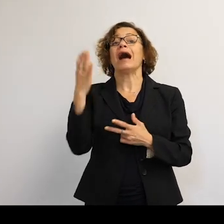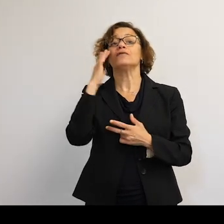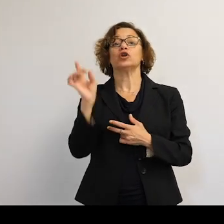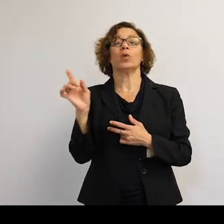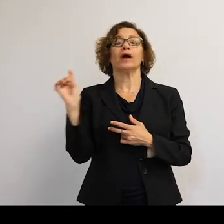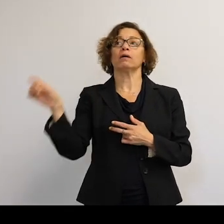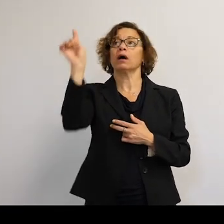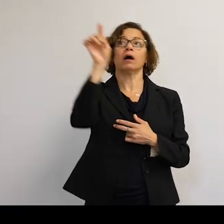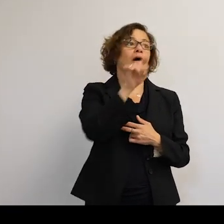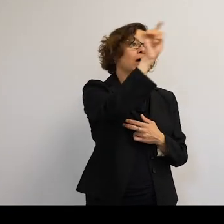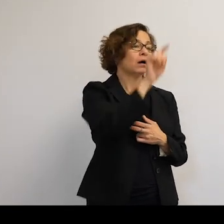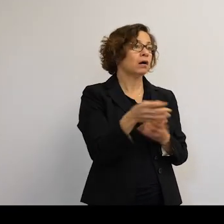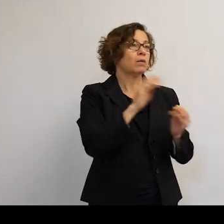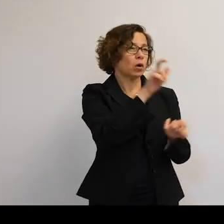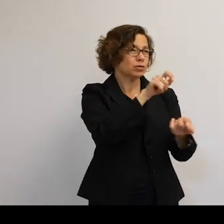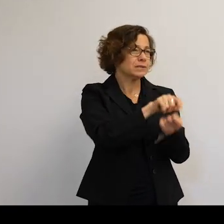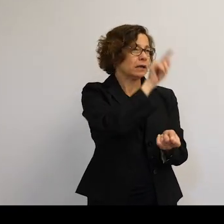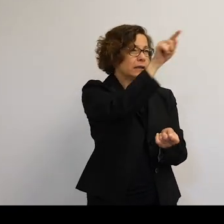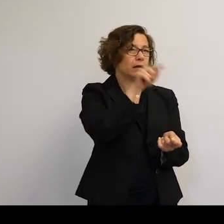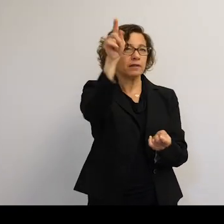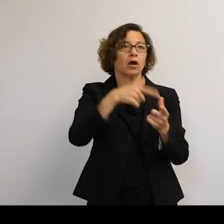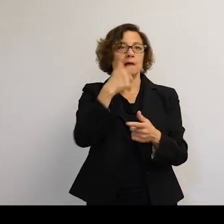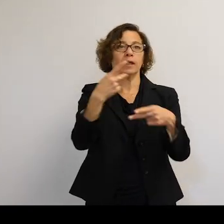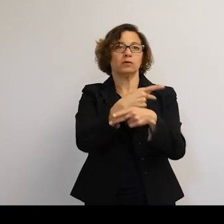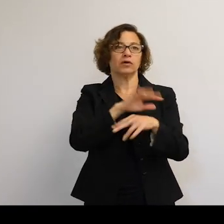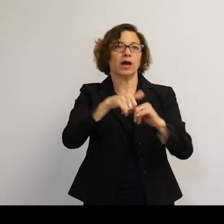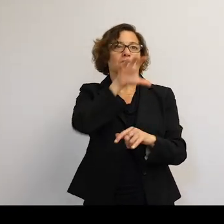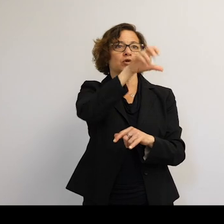at a far higher accuracy before we think about removing human harpoons, however cool that might be.